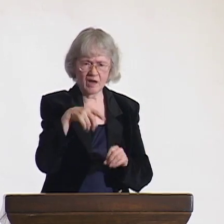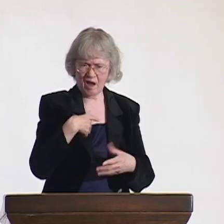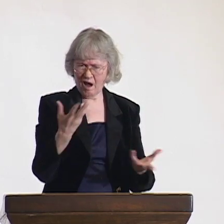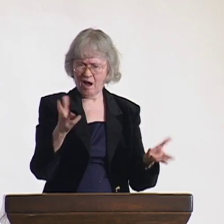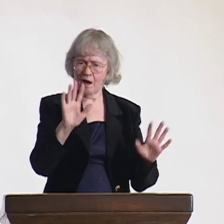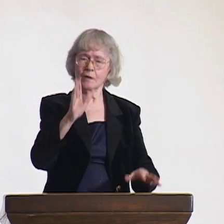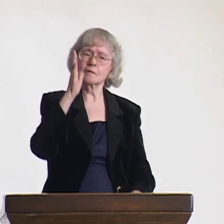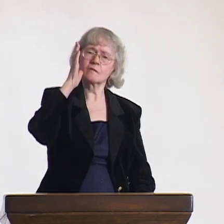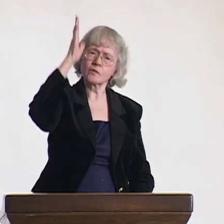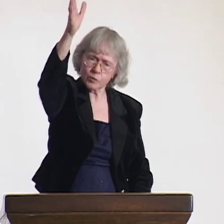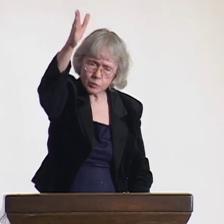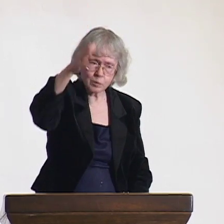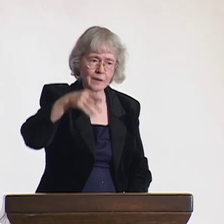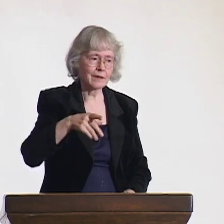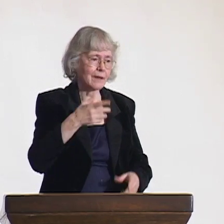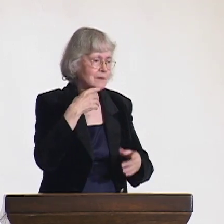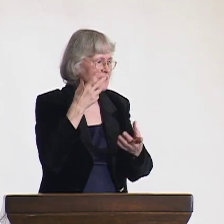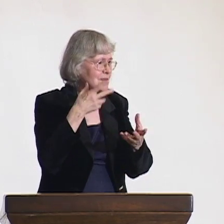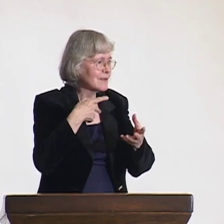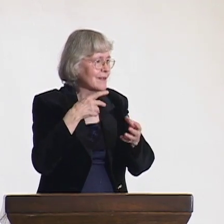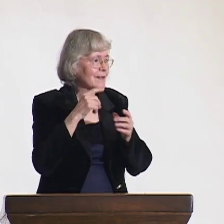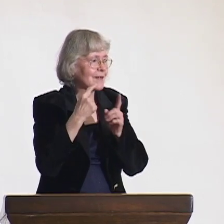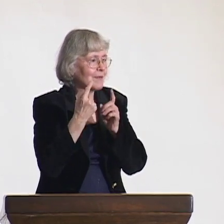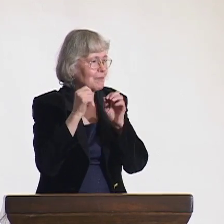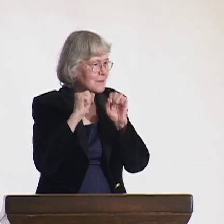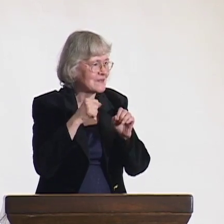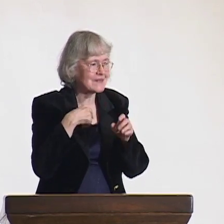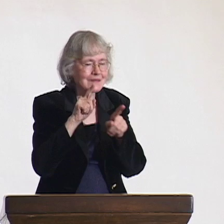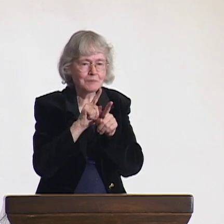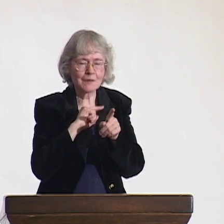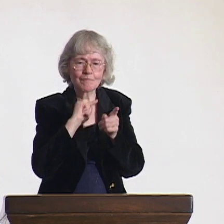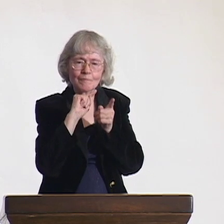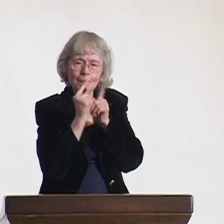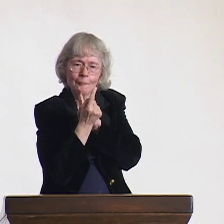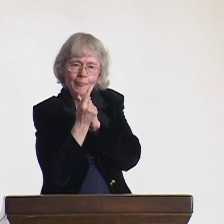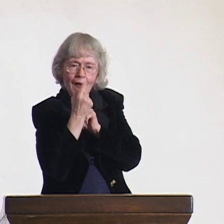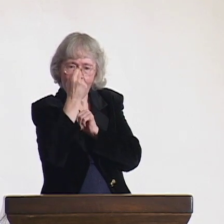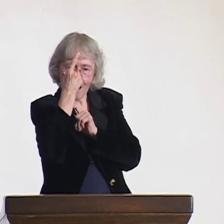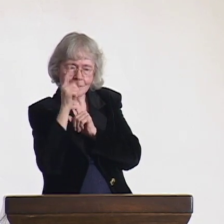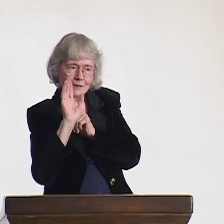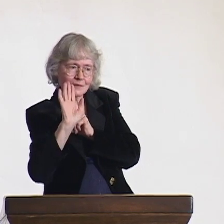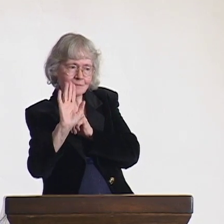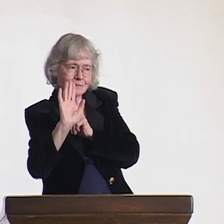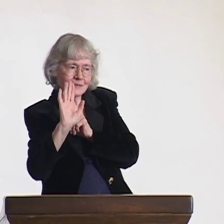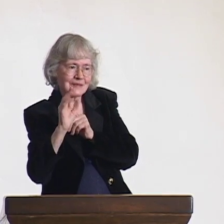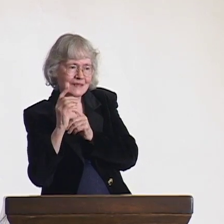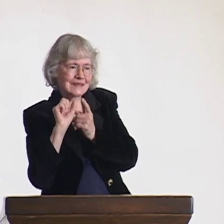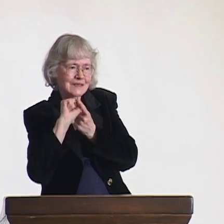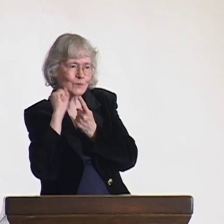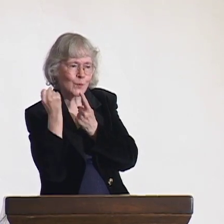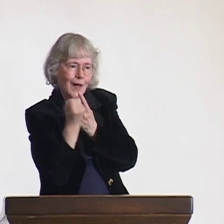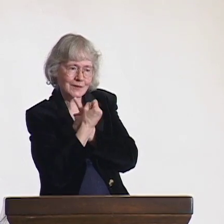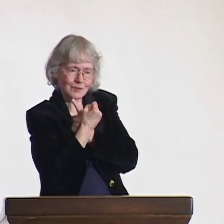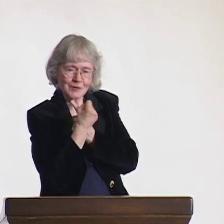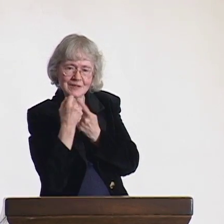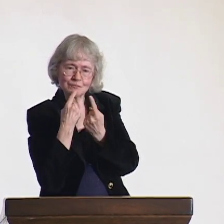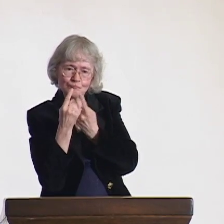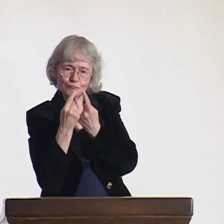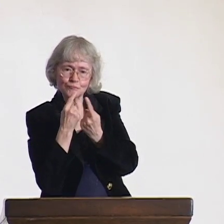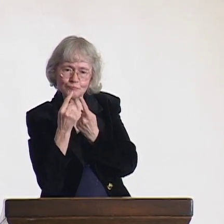It's important to listen and negotiate. In this way, they will consider our suggestions